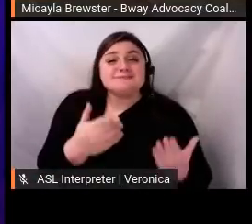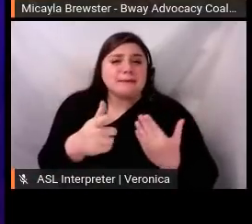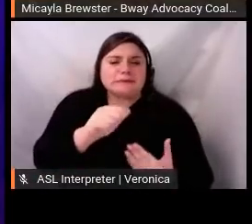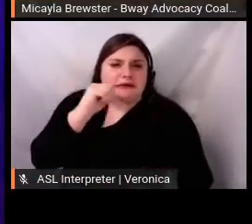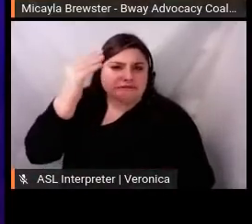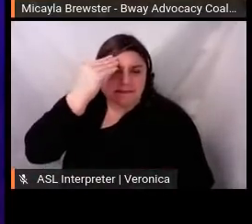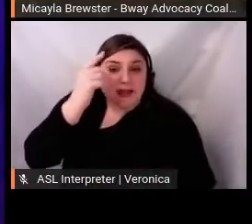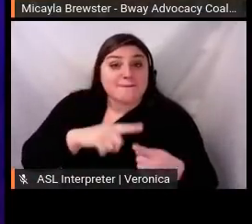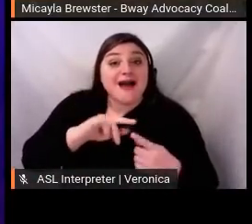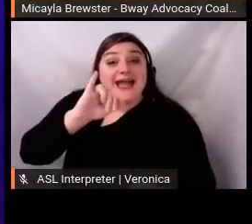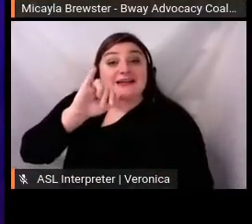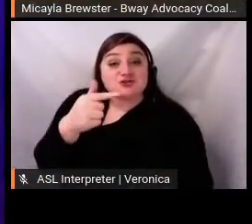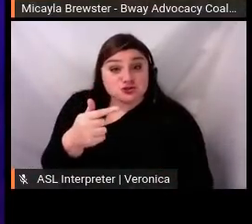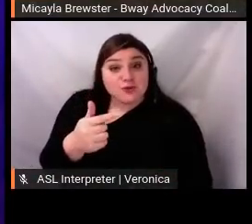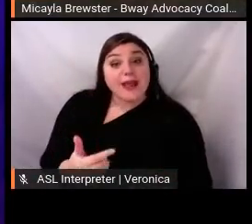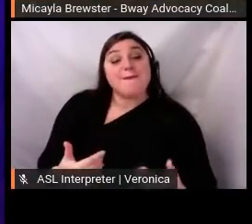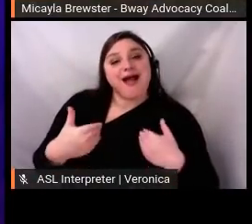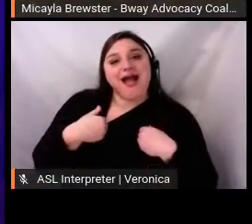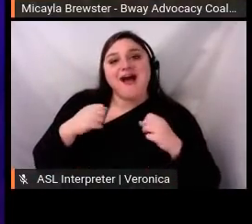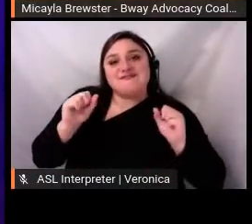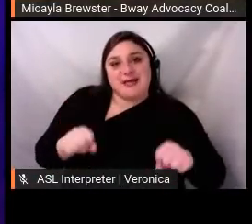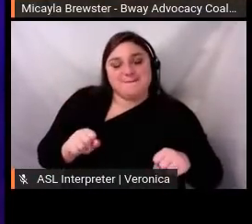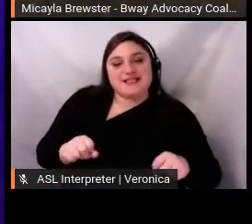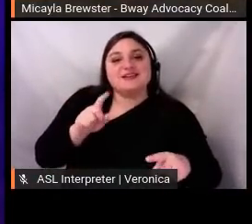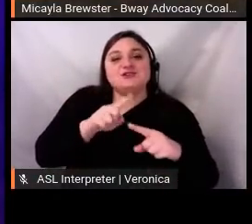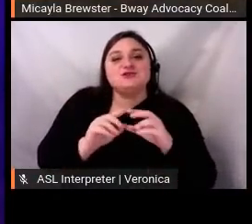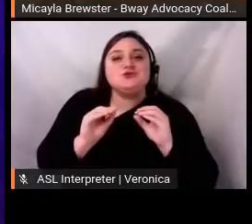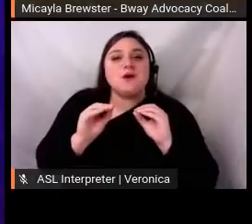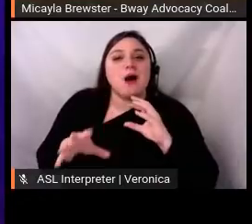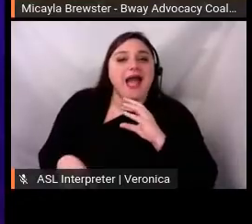the imagery that goes on top of your content? Like, the person's profile